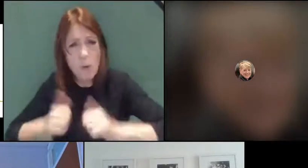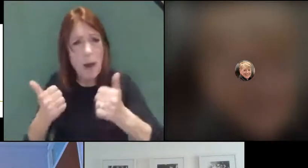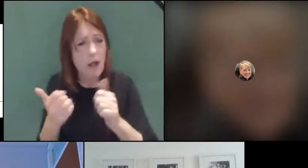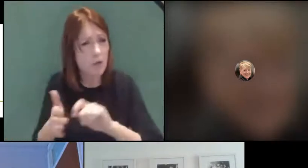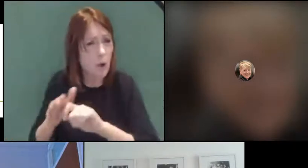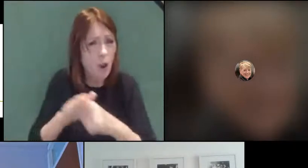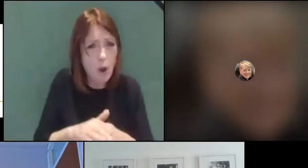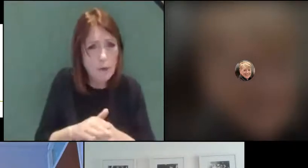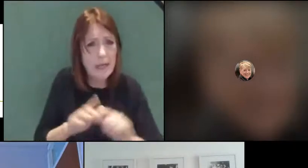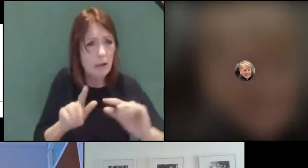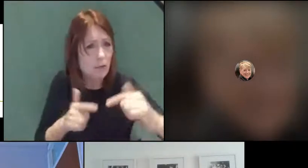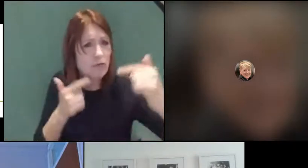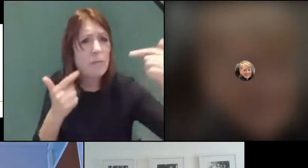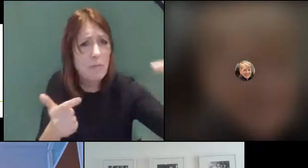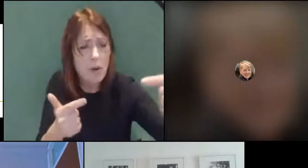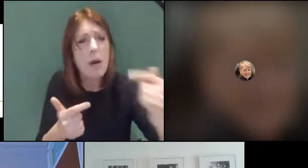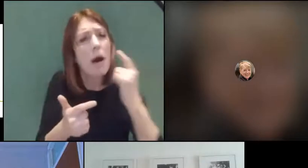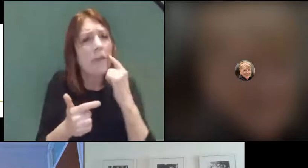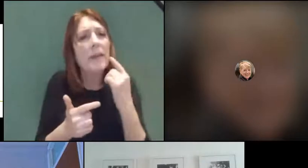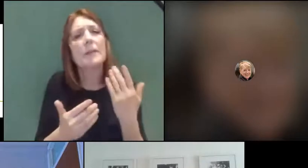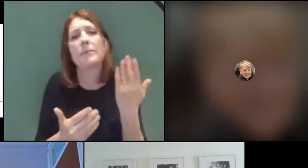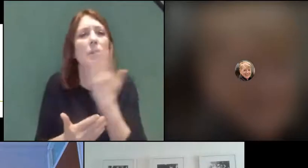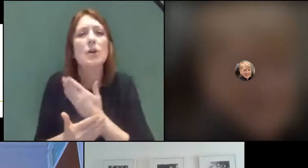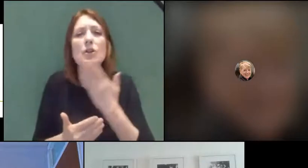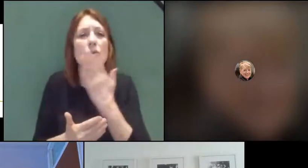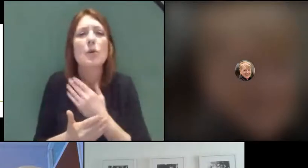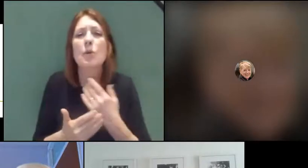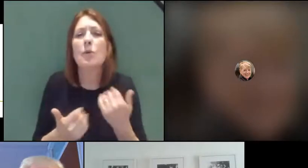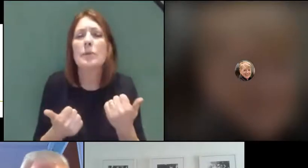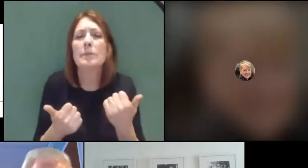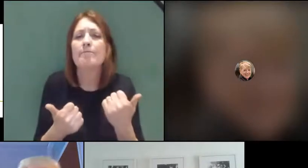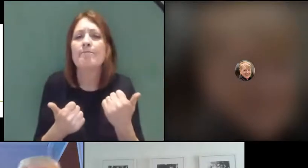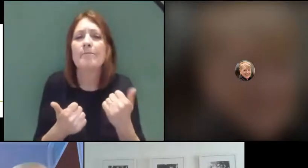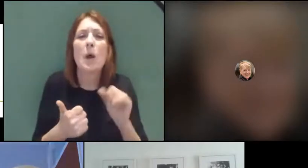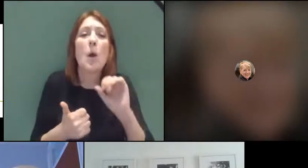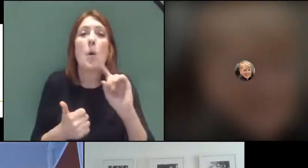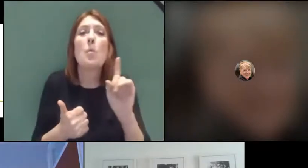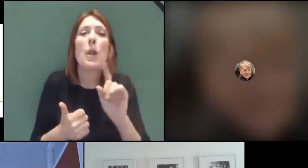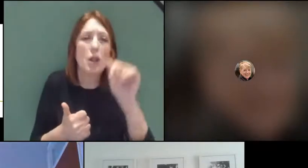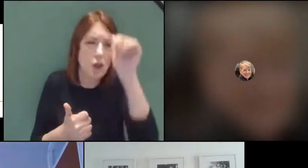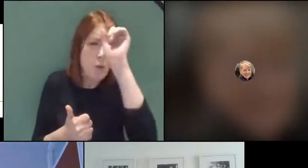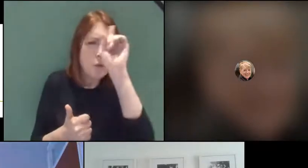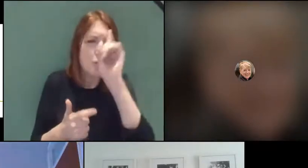I think that schools are well placed to identify what needs to happen going forward. Certainly if